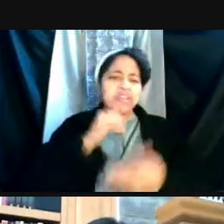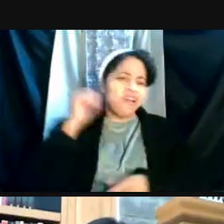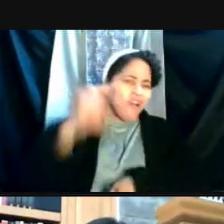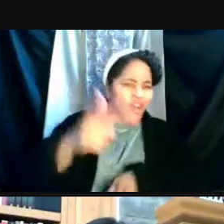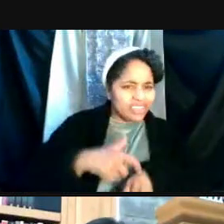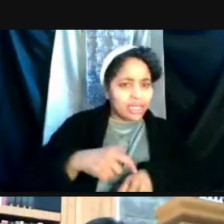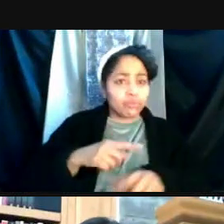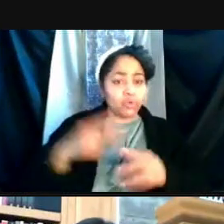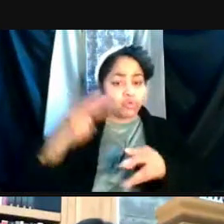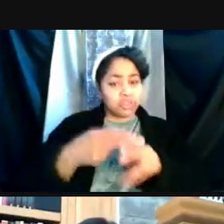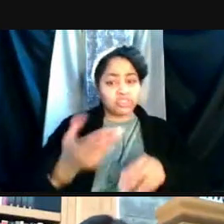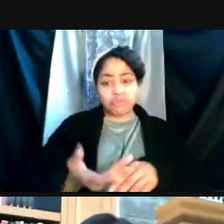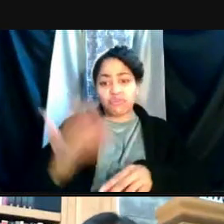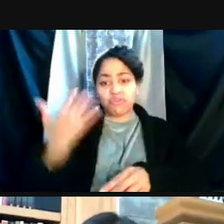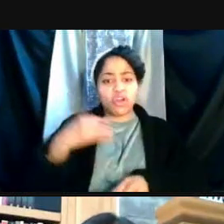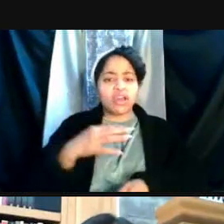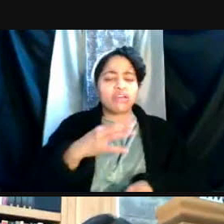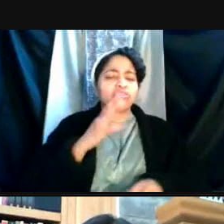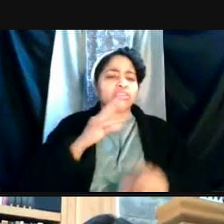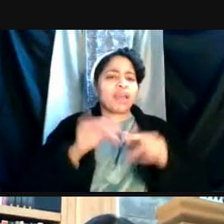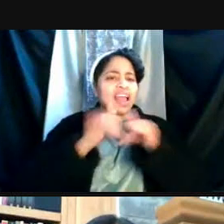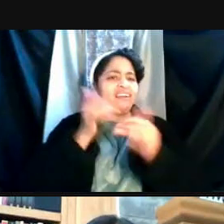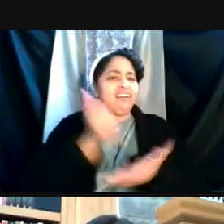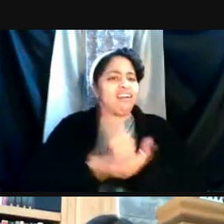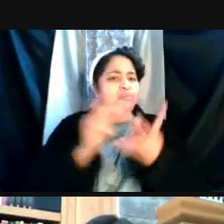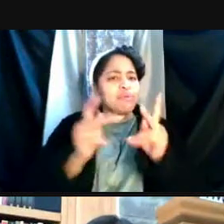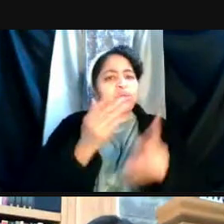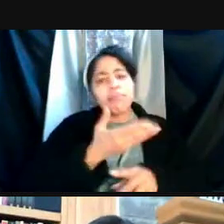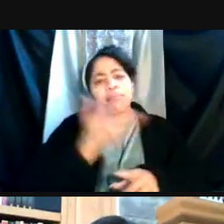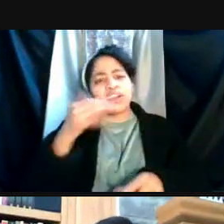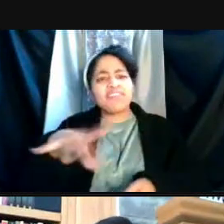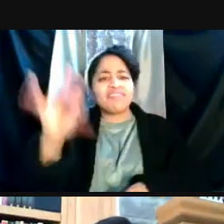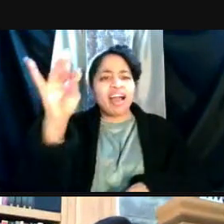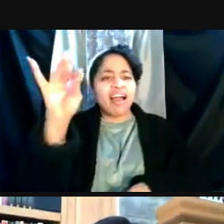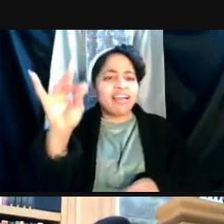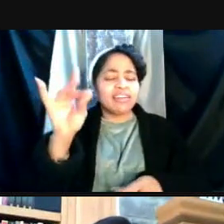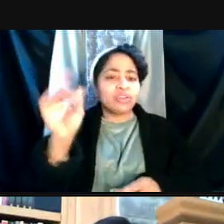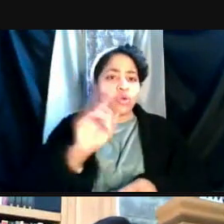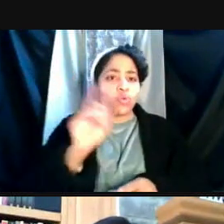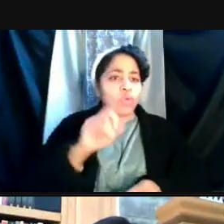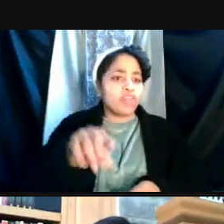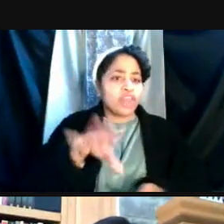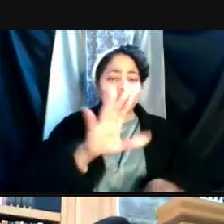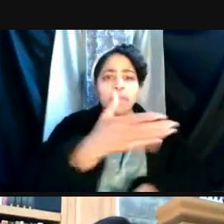the notion of how to help people better define where they do their best work